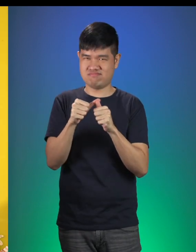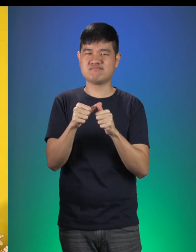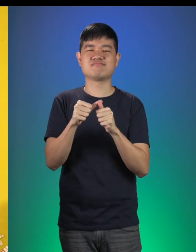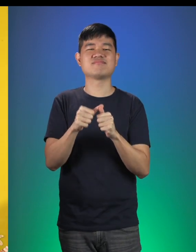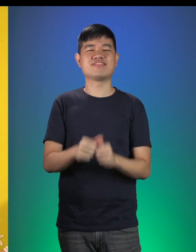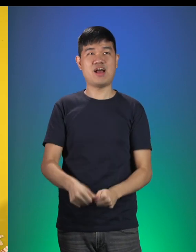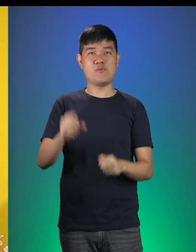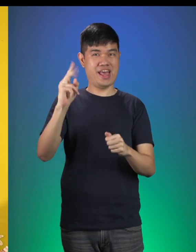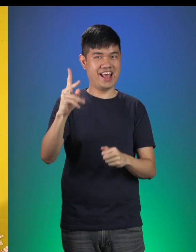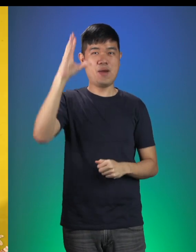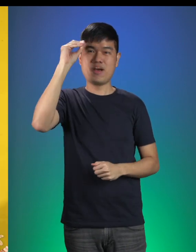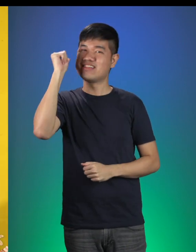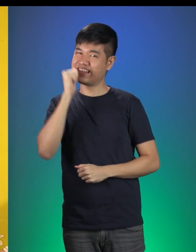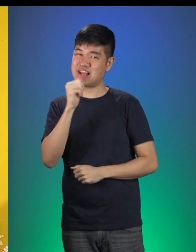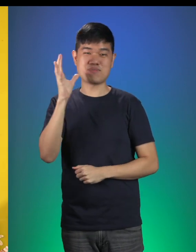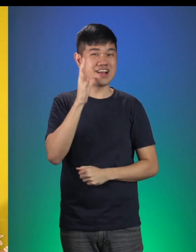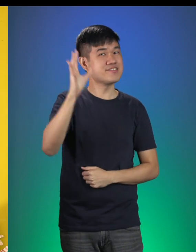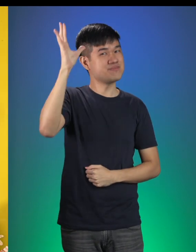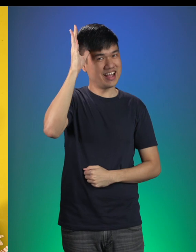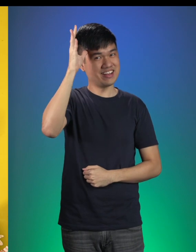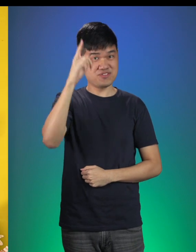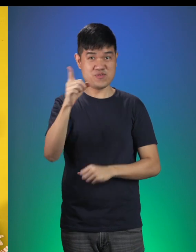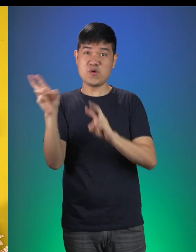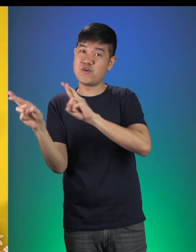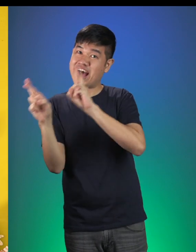Ok boys and girls, mummies and daddies, are you ready for the story?